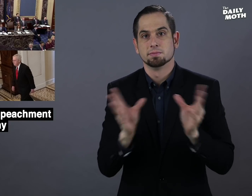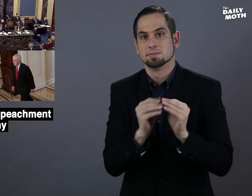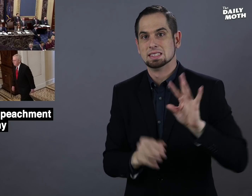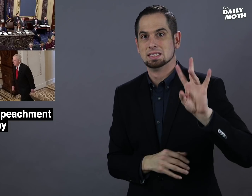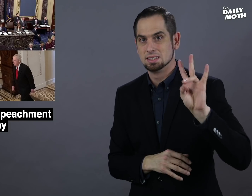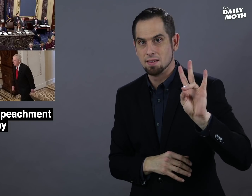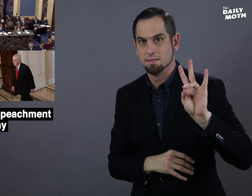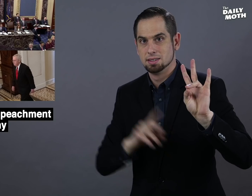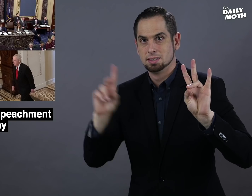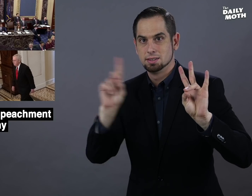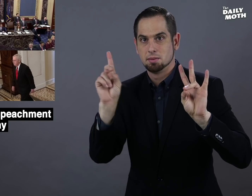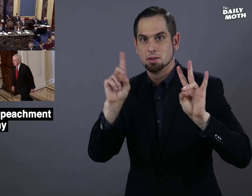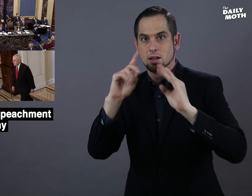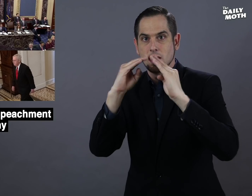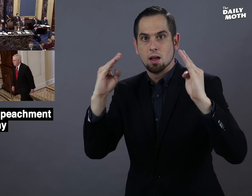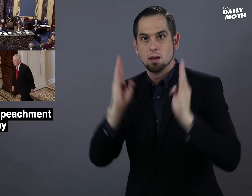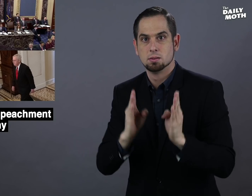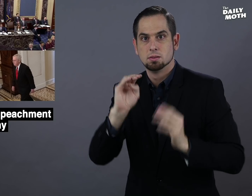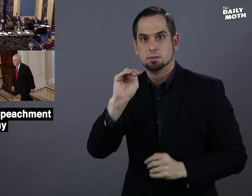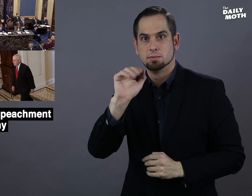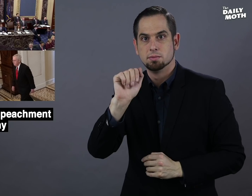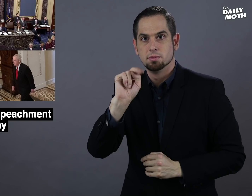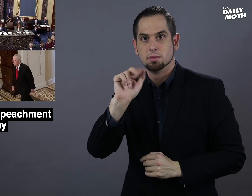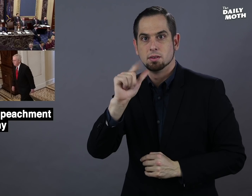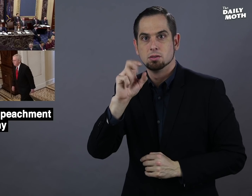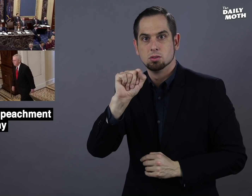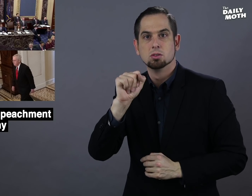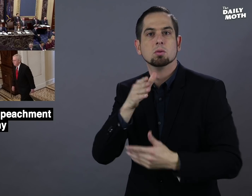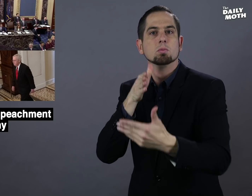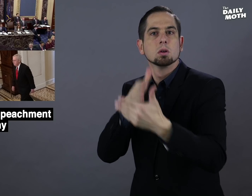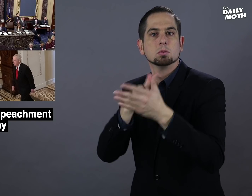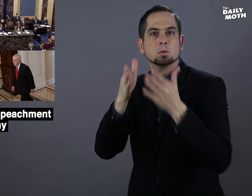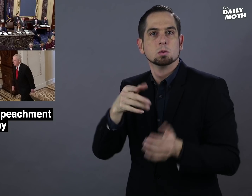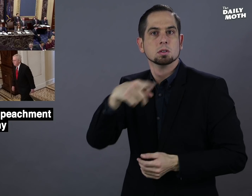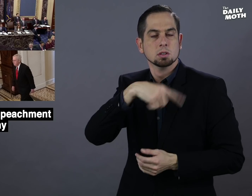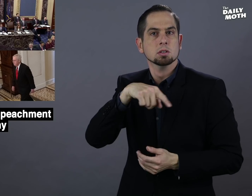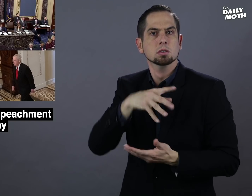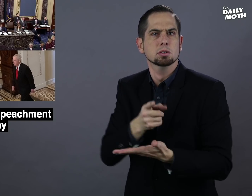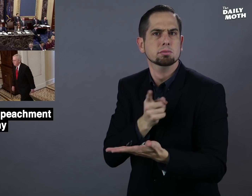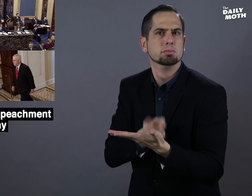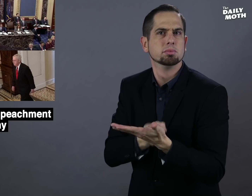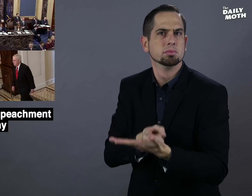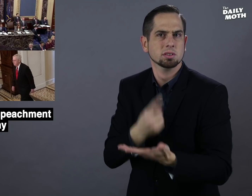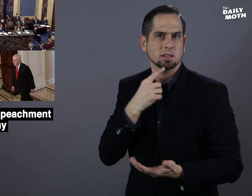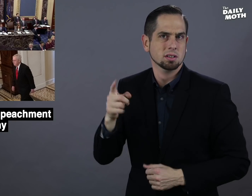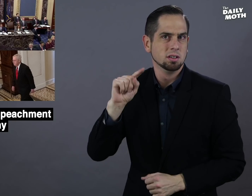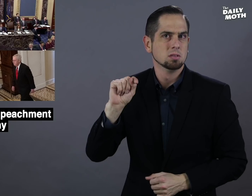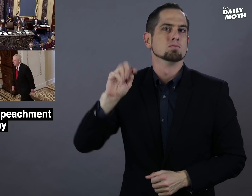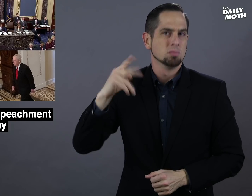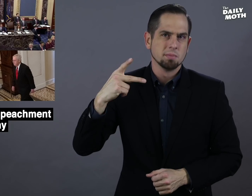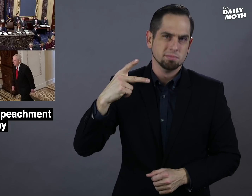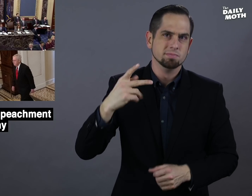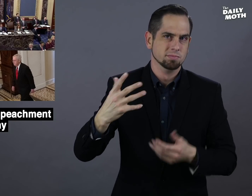Seven Democratic House managers (prosecutors) argued that Trump